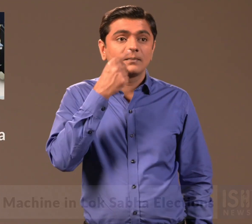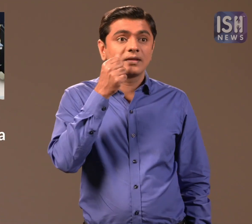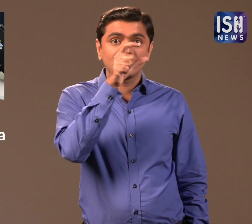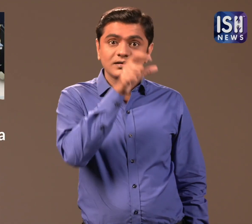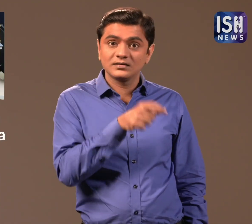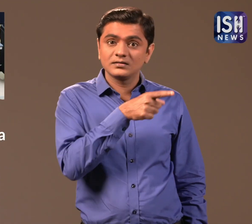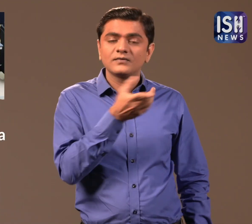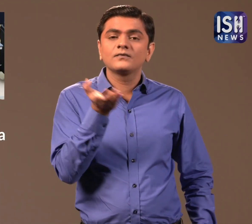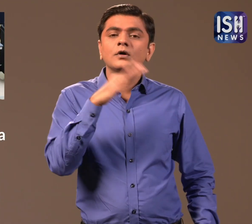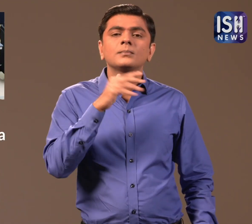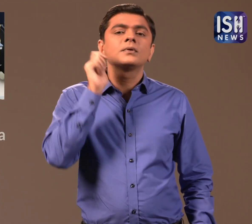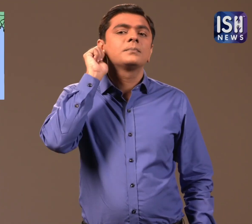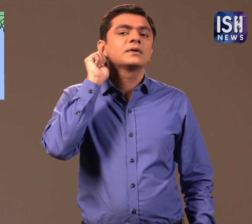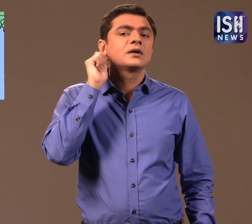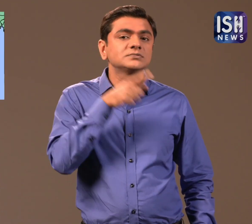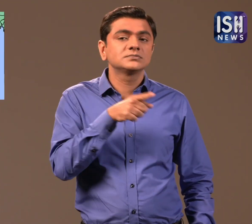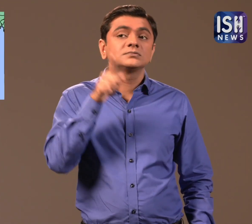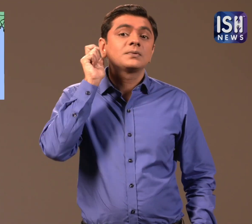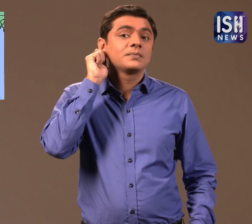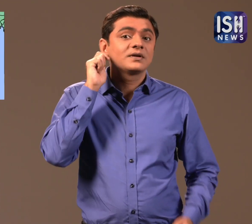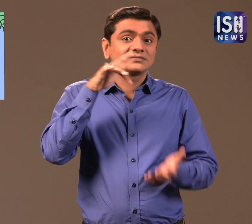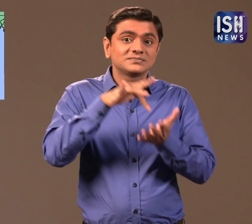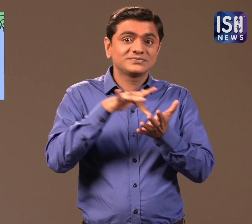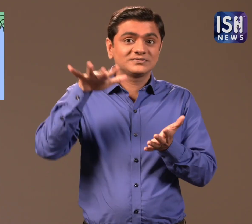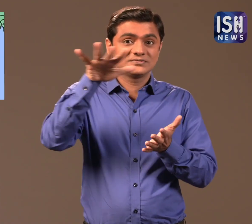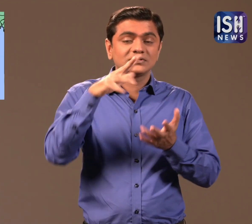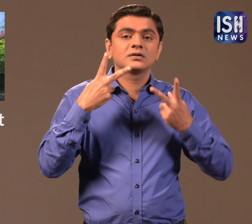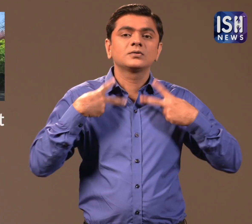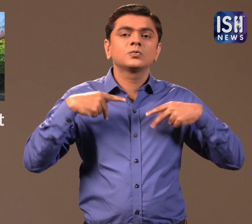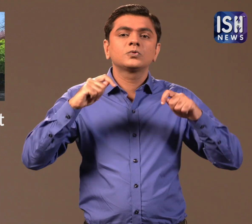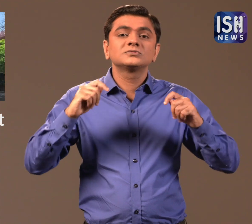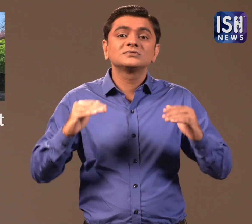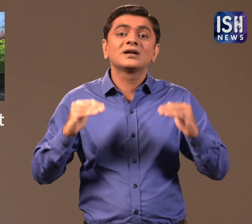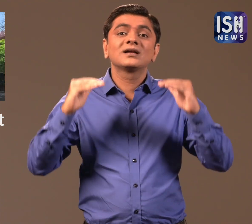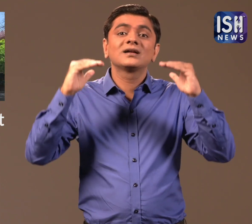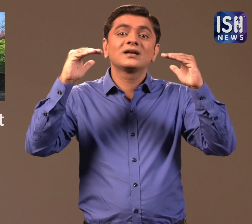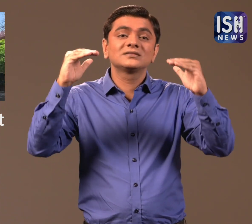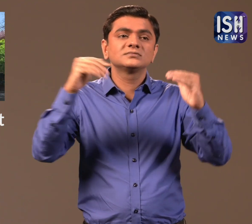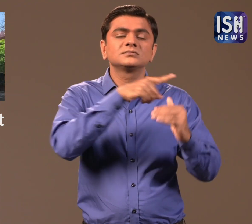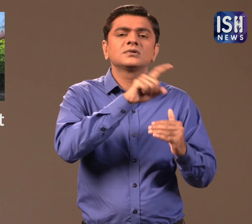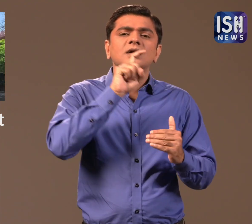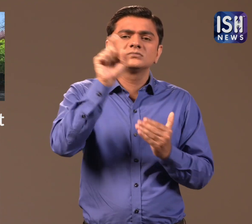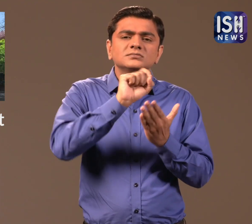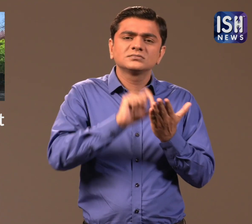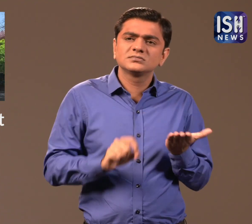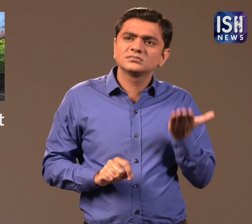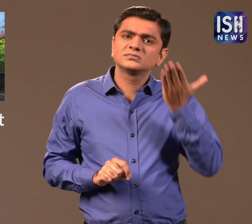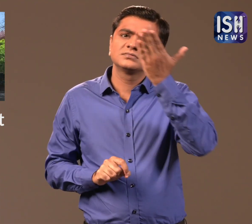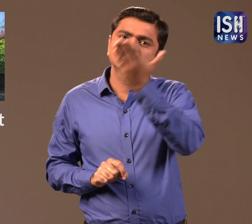A man from Chennai filed a petition in the Madras High Court,